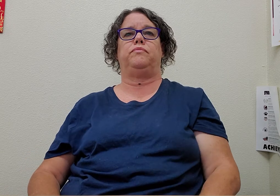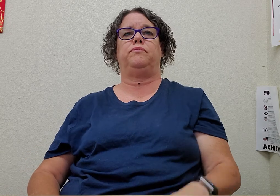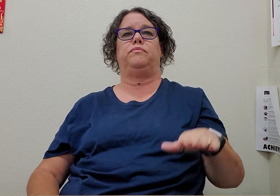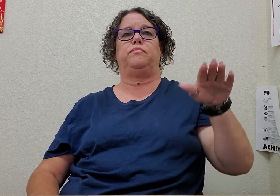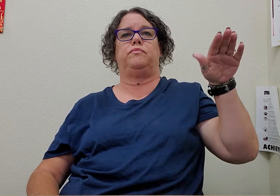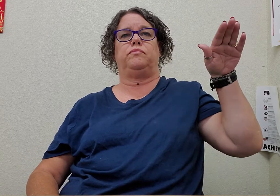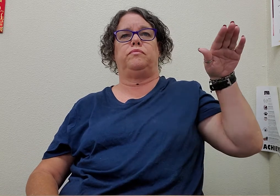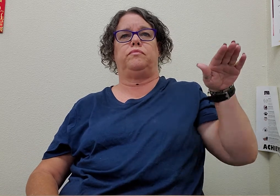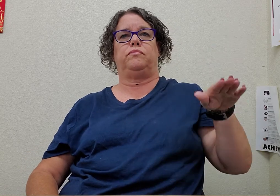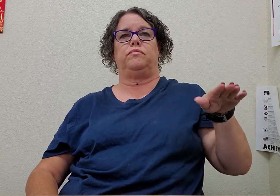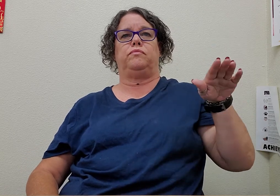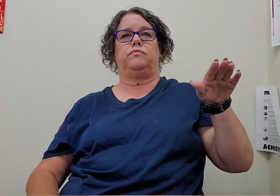child